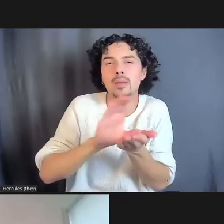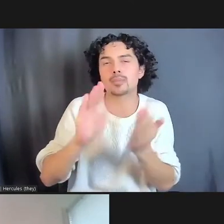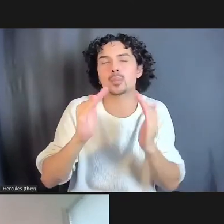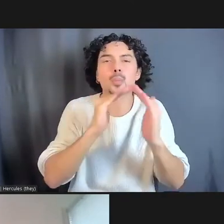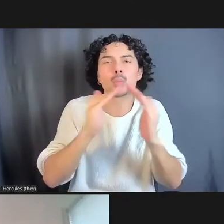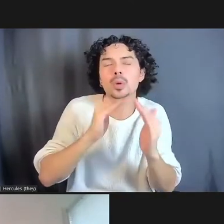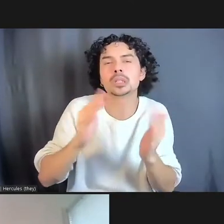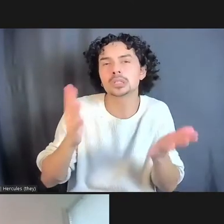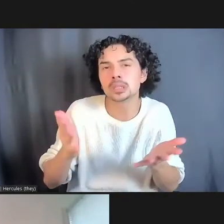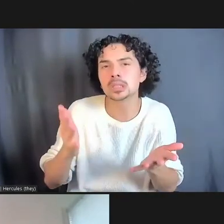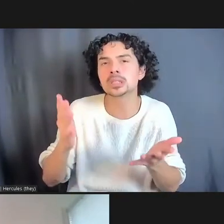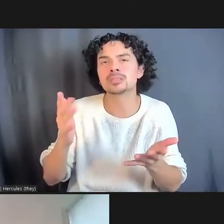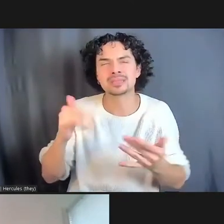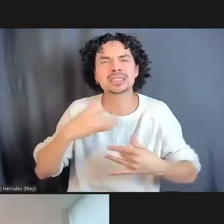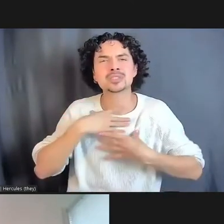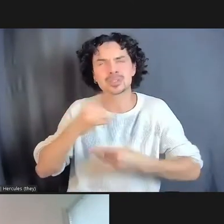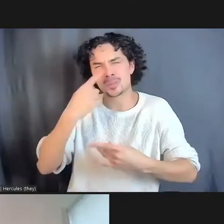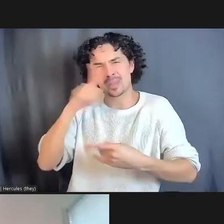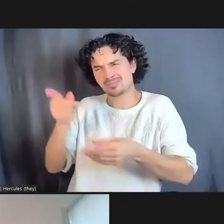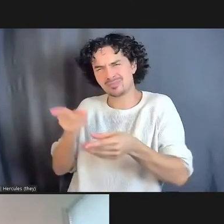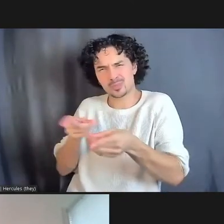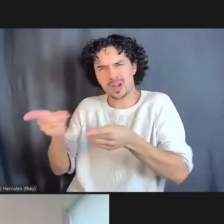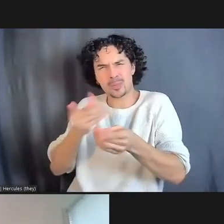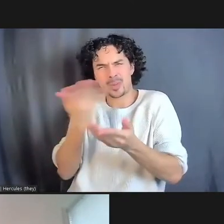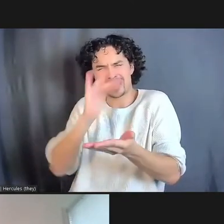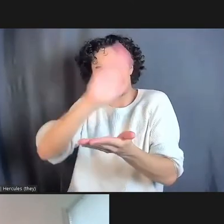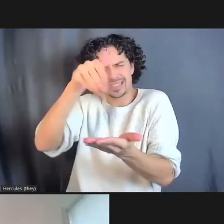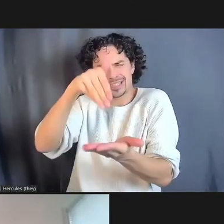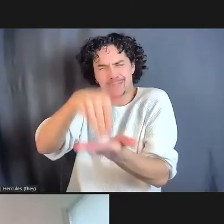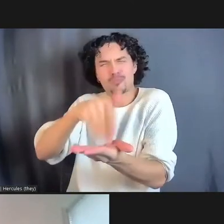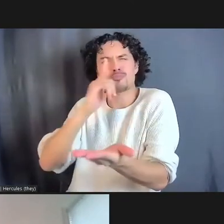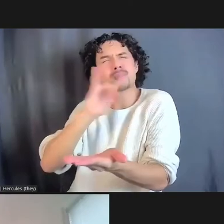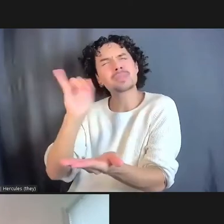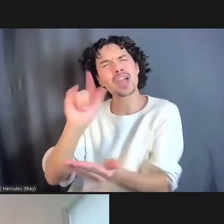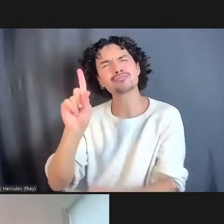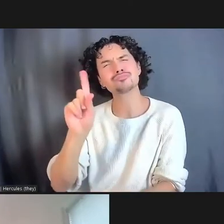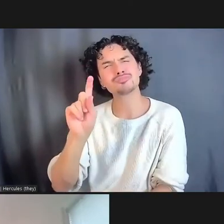Can you describe what does the center look like and why are these things that